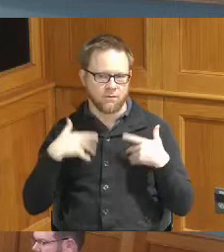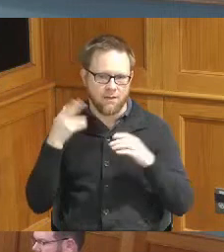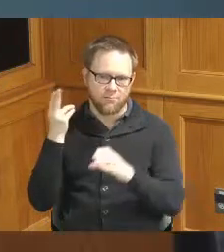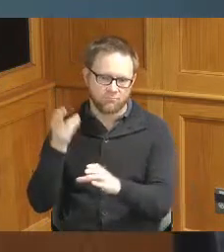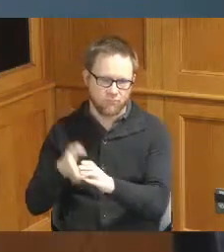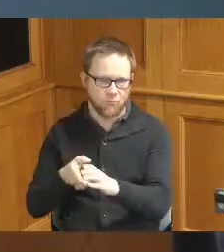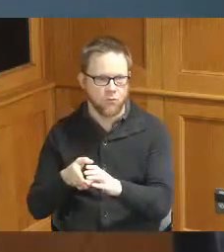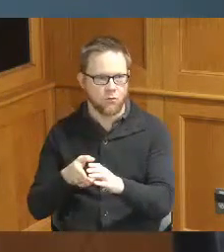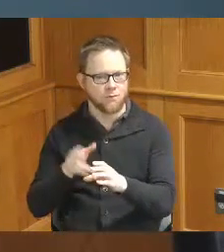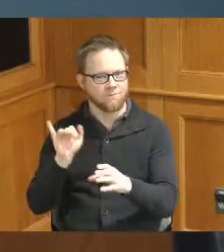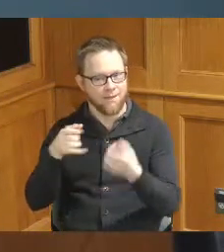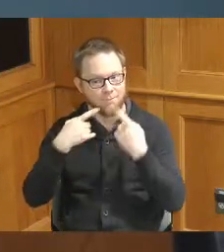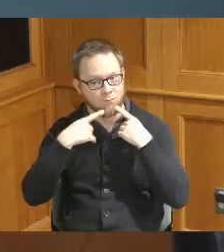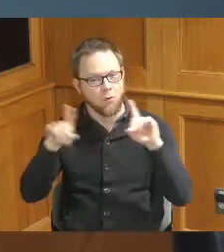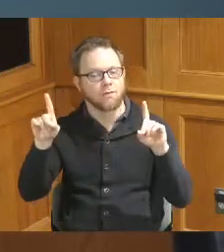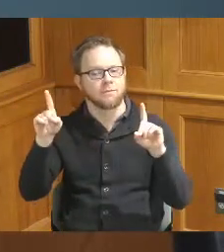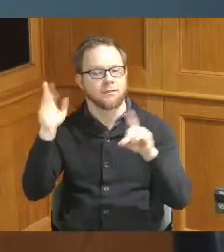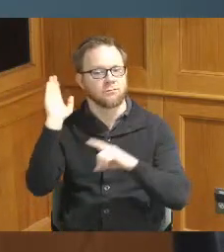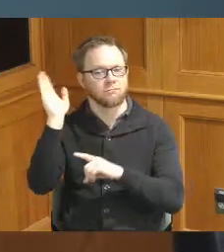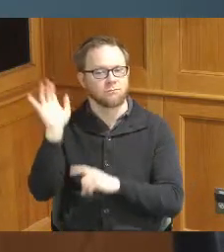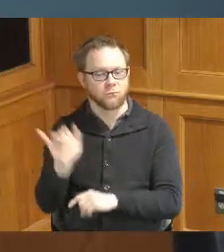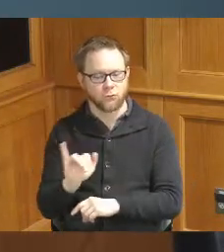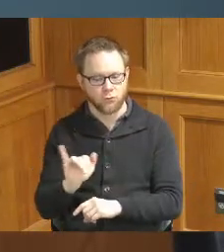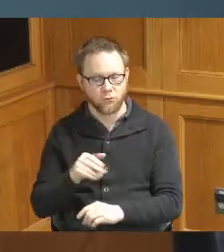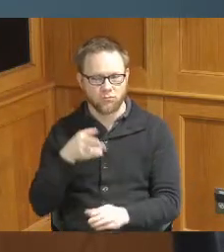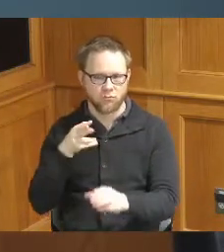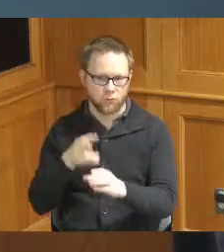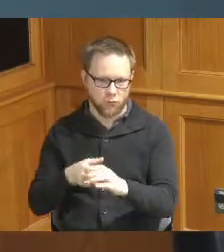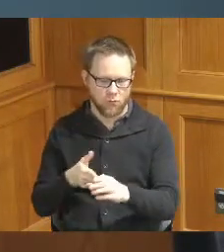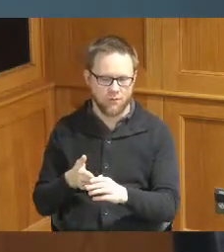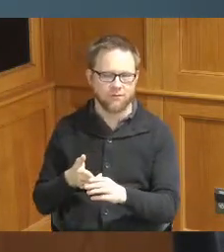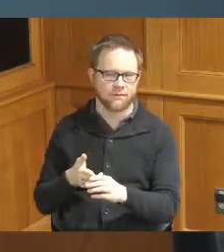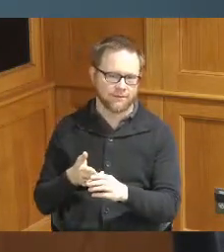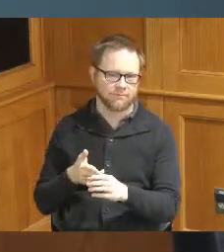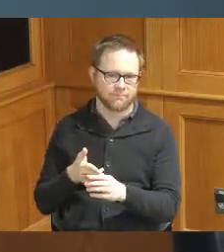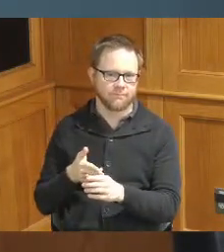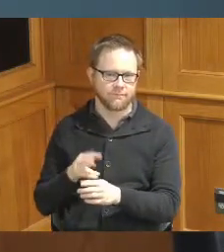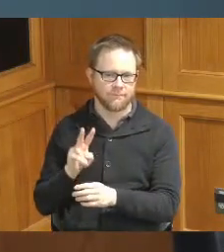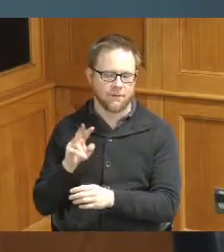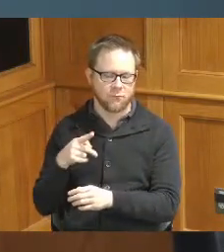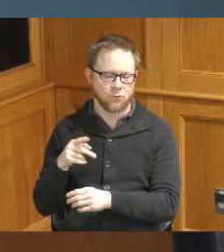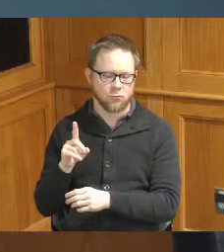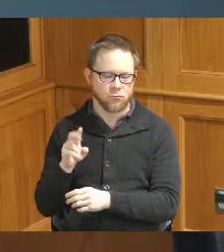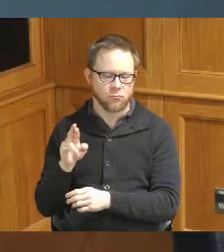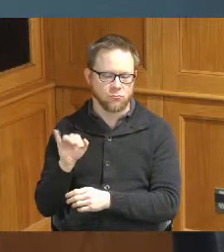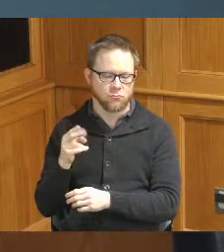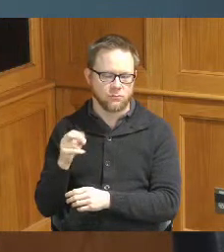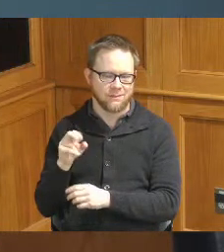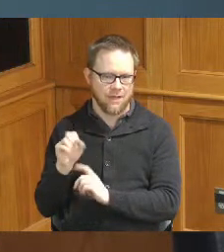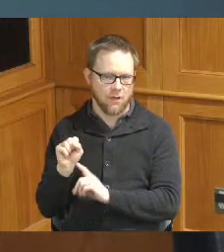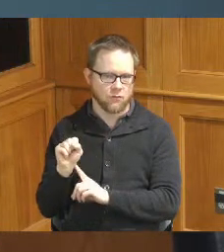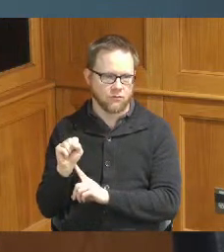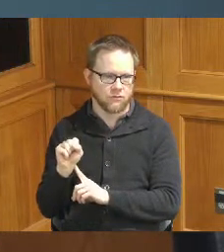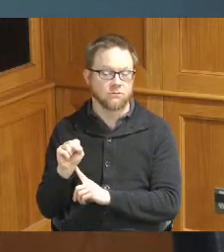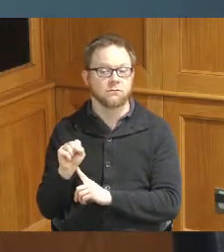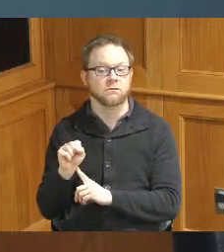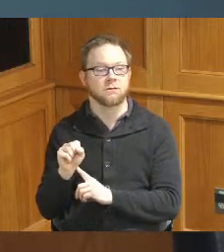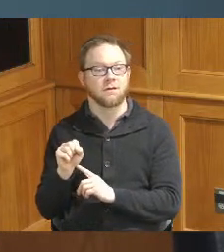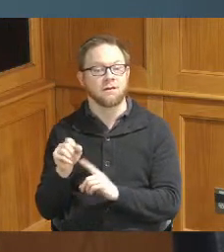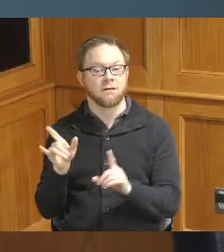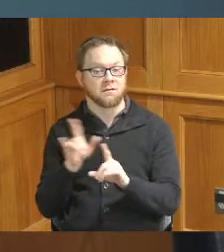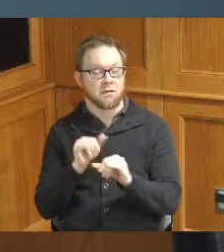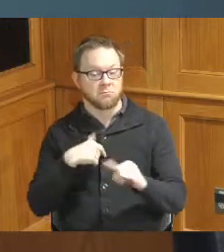the proclamation as well joining Vice President Driehaus and also welcoming Brigid Kelly our new